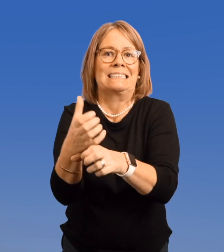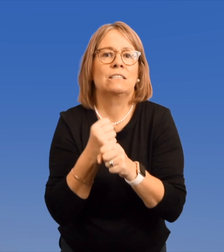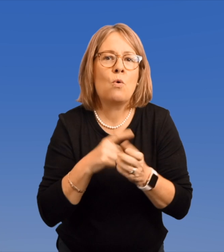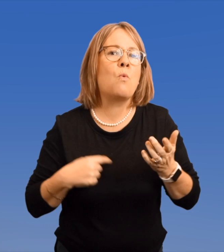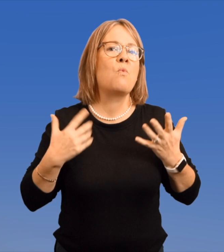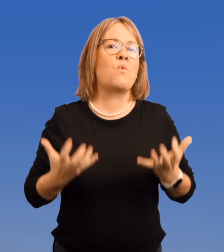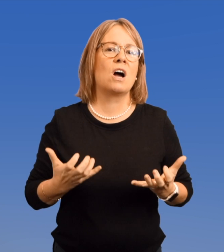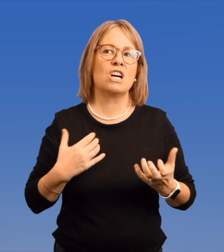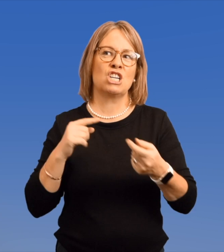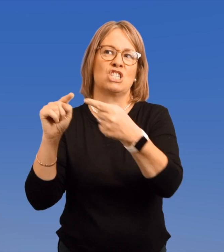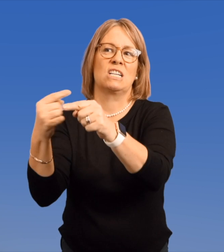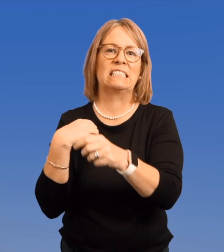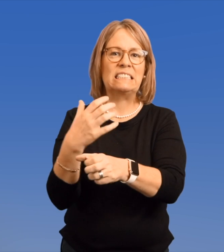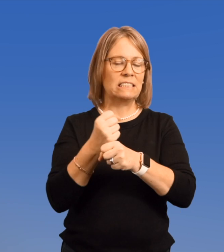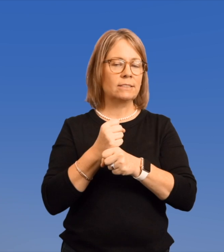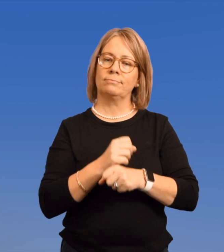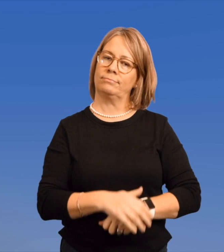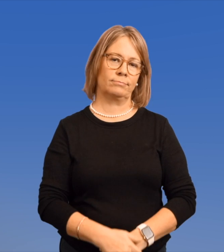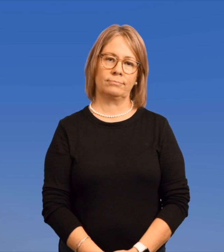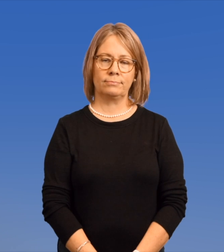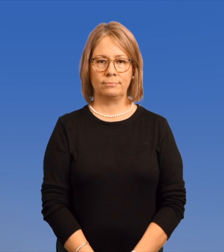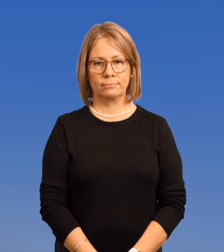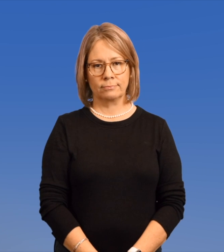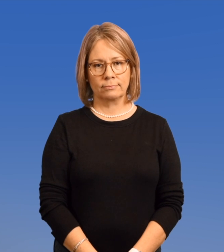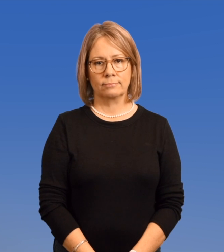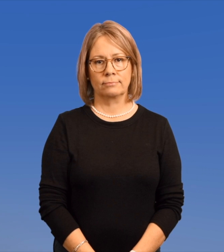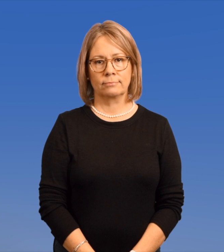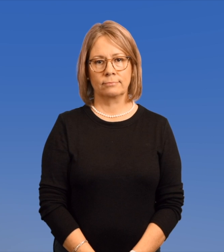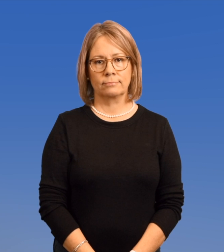to become violent or harm others to get what we want.